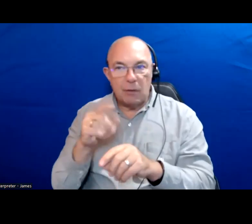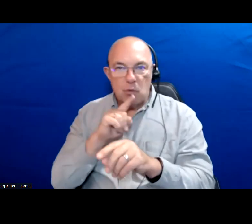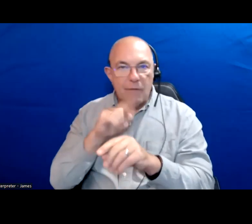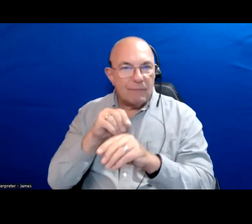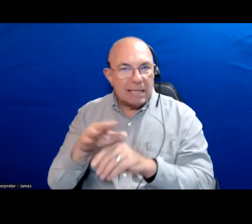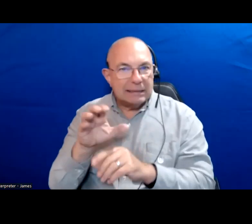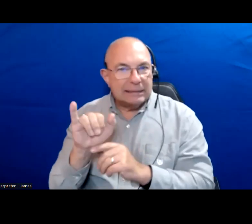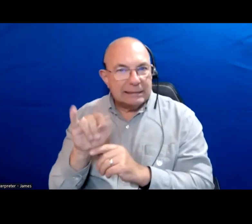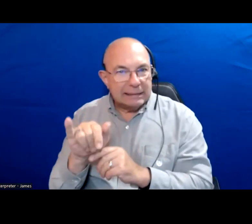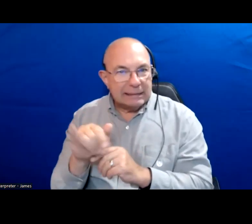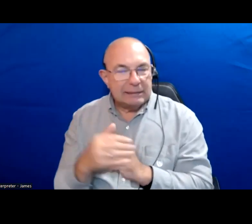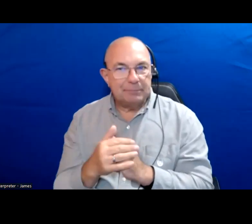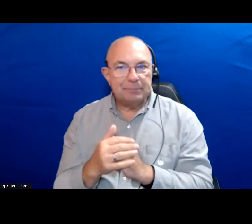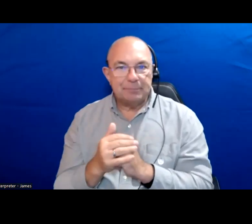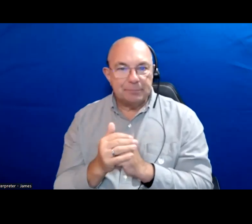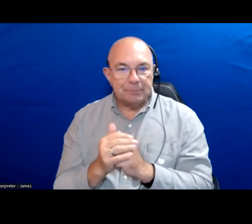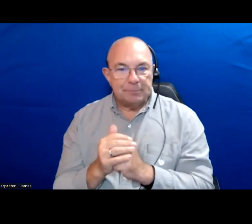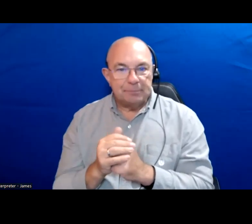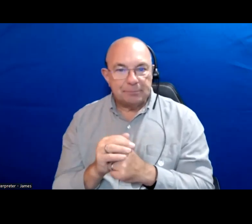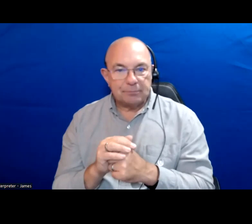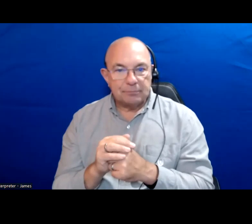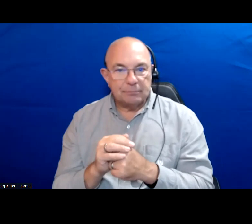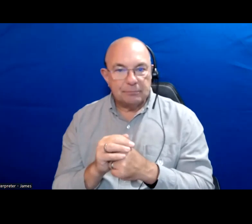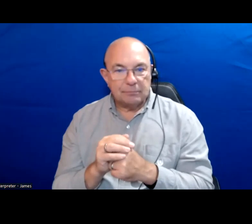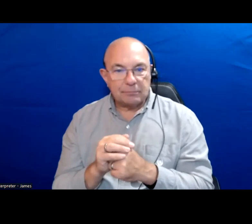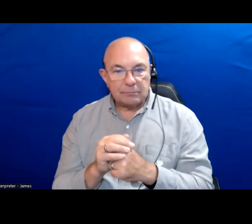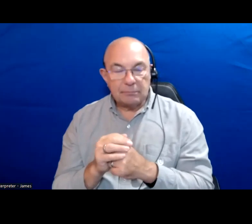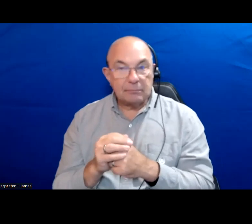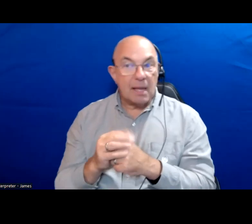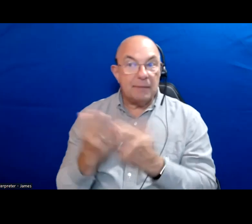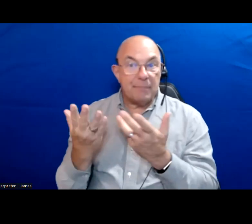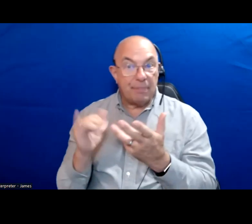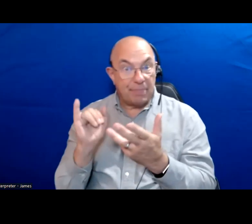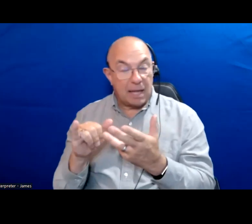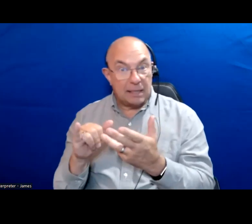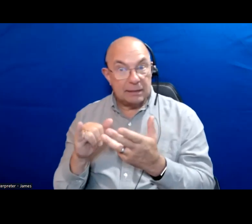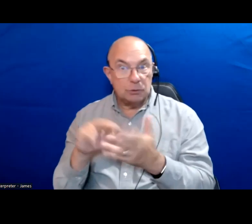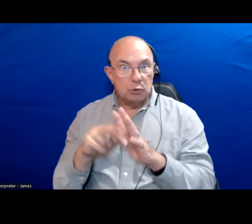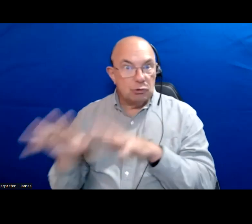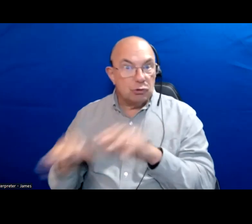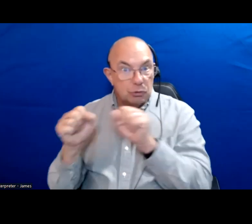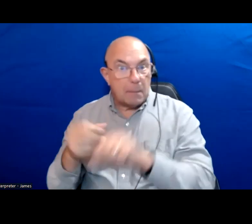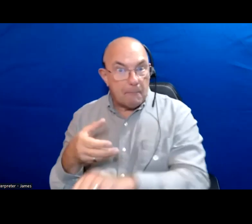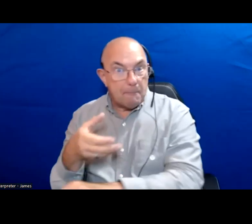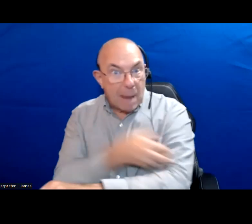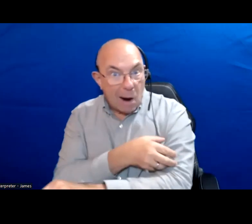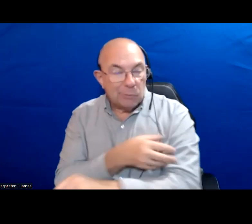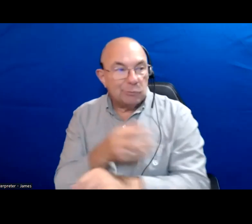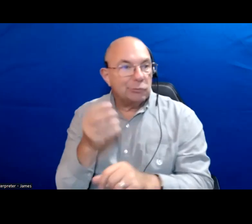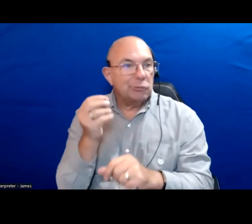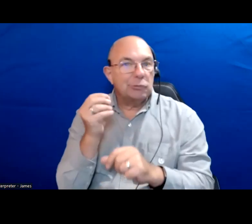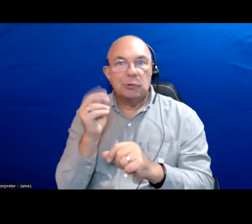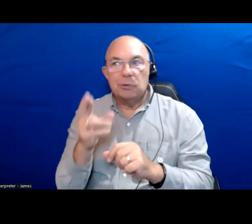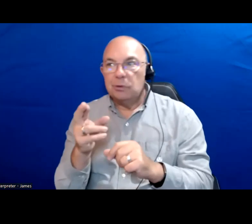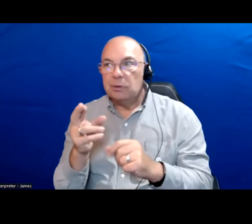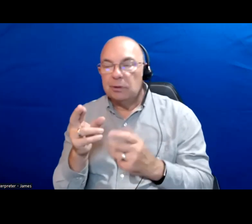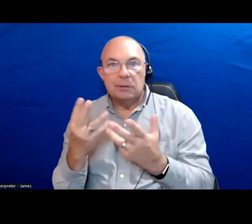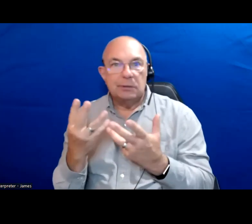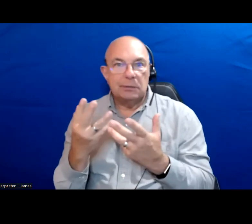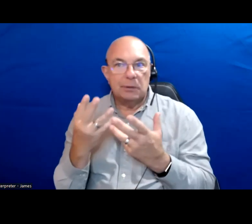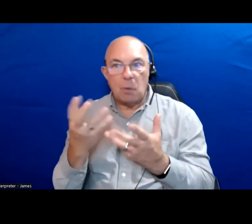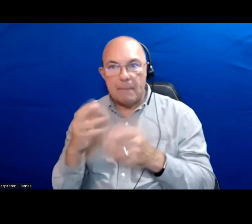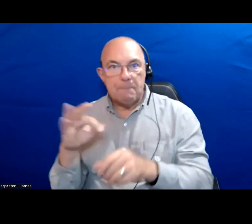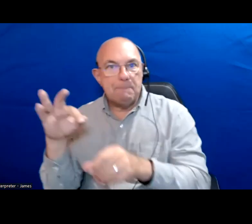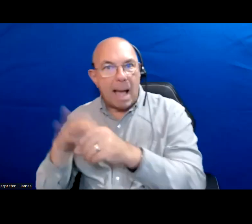And how much of this is an attempt to guard our power or -- get a senior name on a ballot